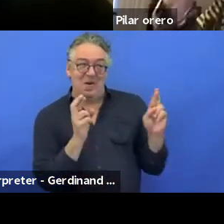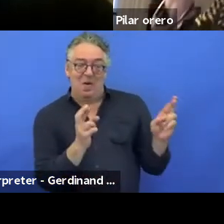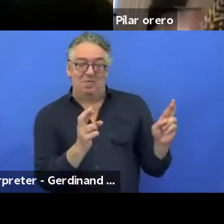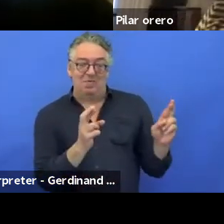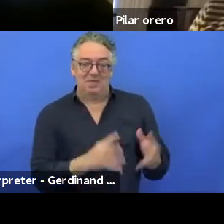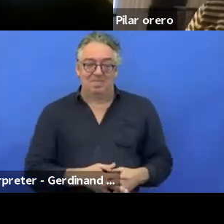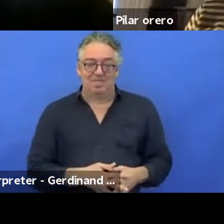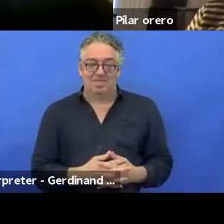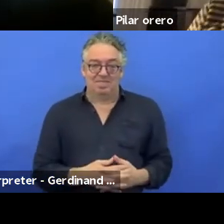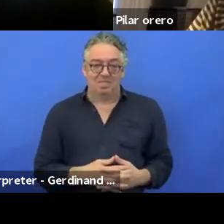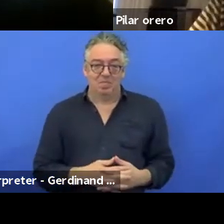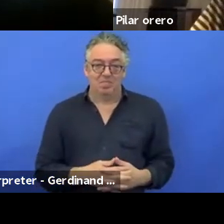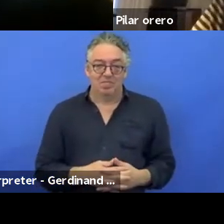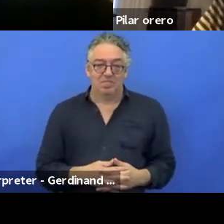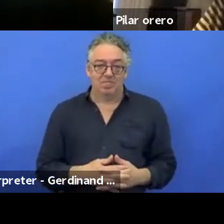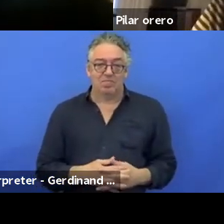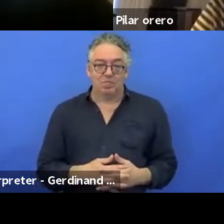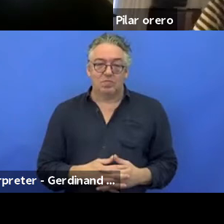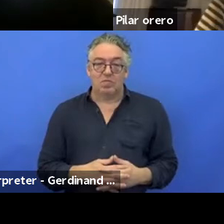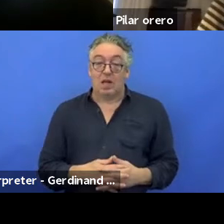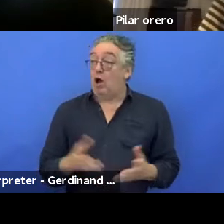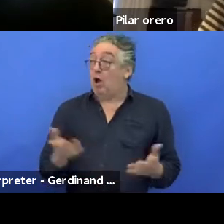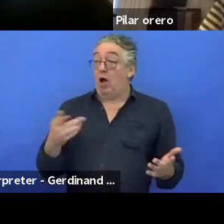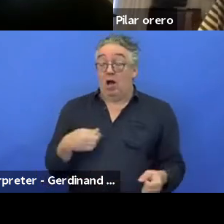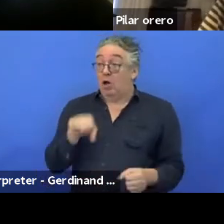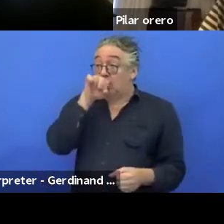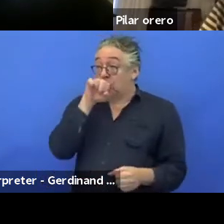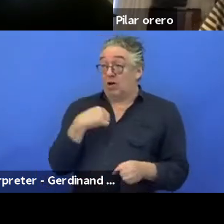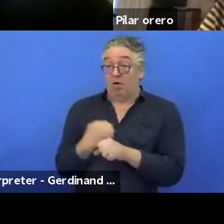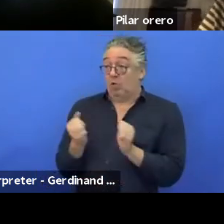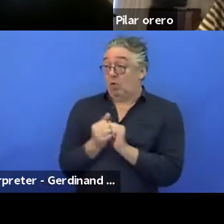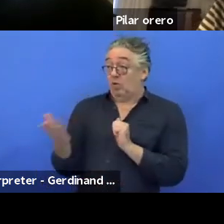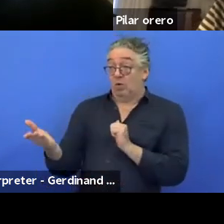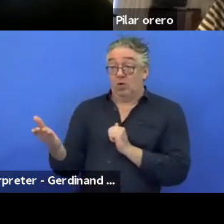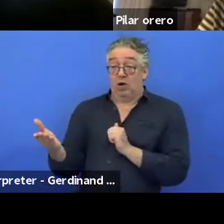I'd be happy to work with you but I'm very small compared to you.